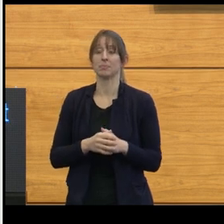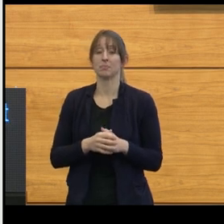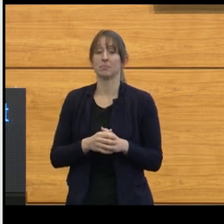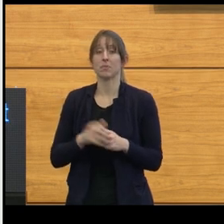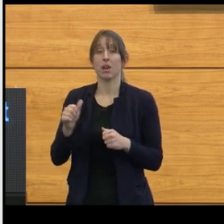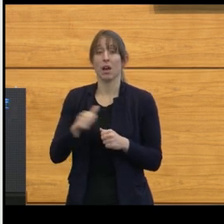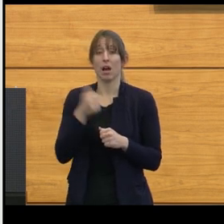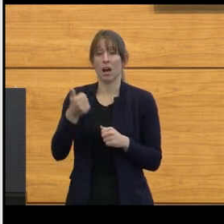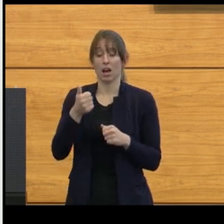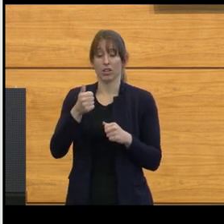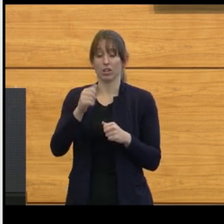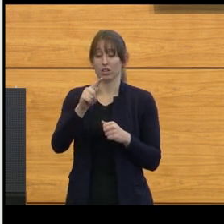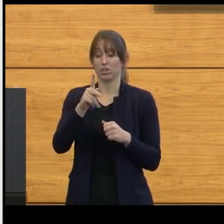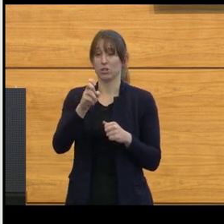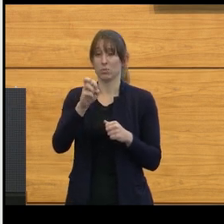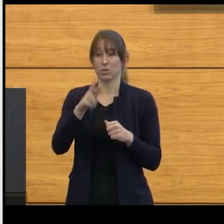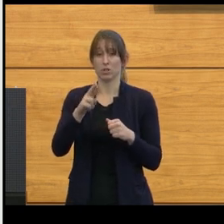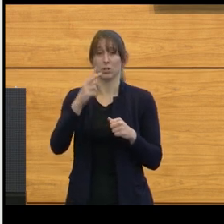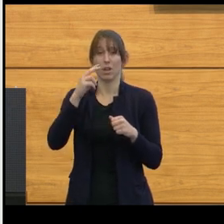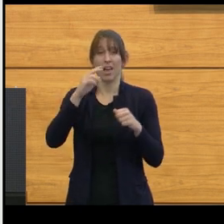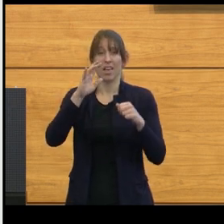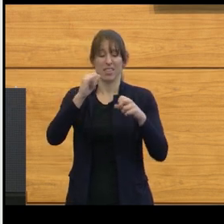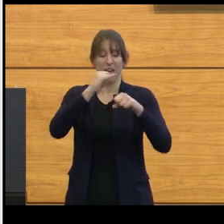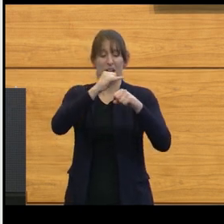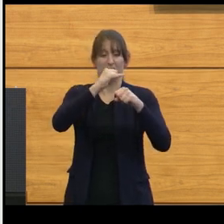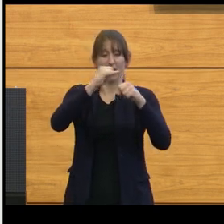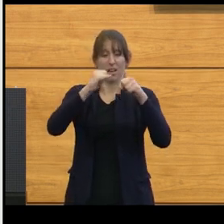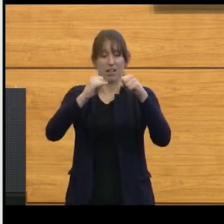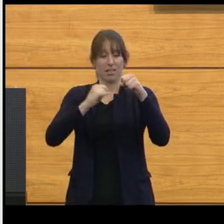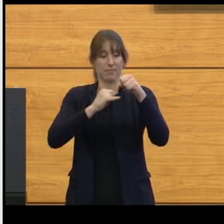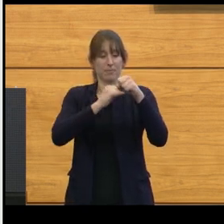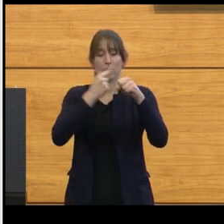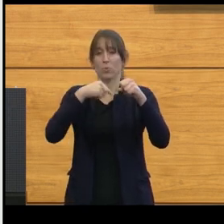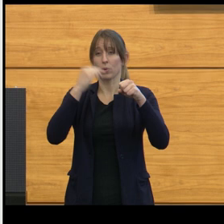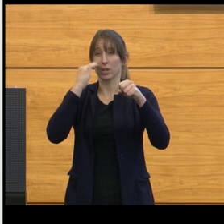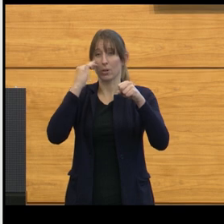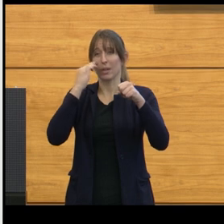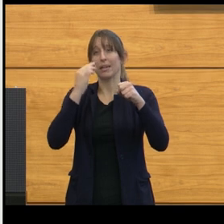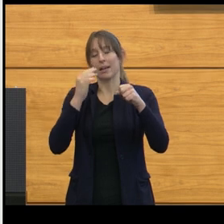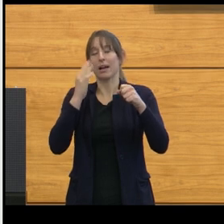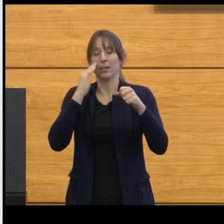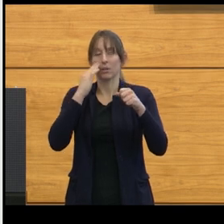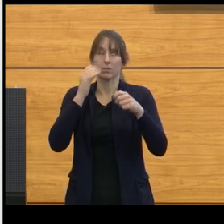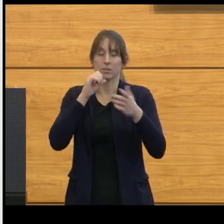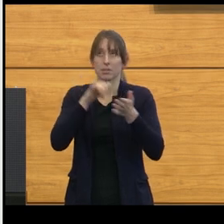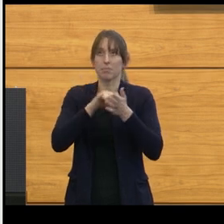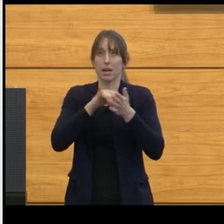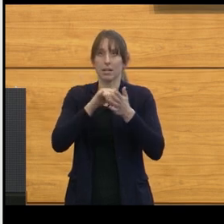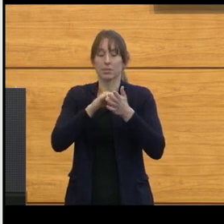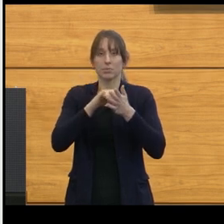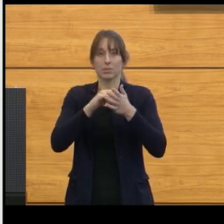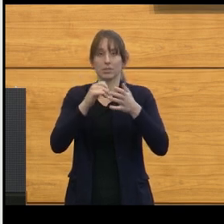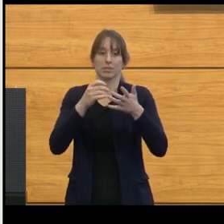with margins, the idea of a margin in a brain tumor is really not possible because of the functioning tissue.